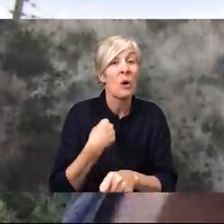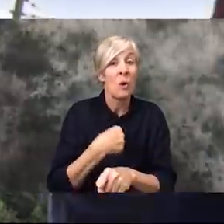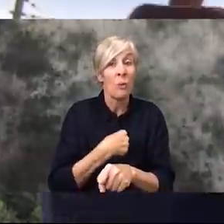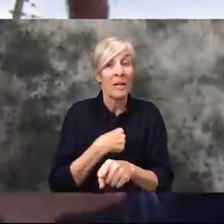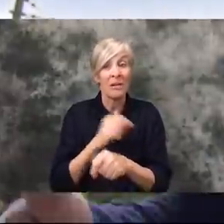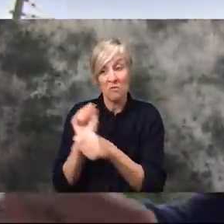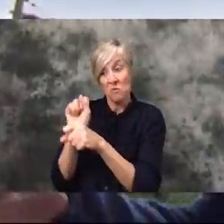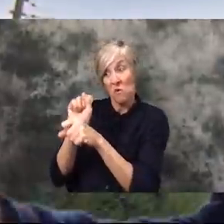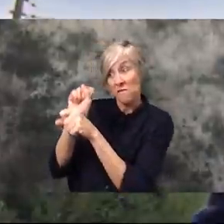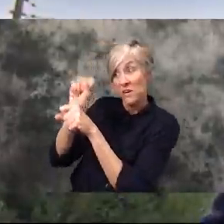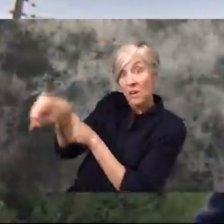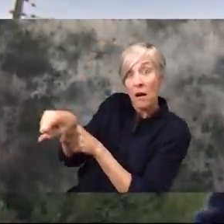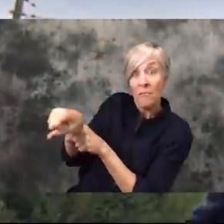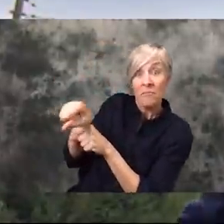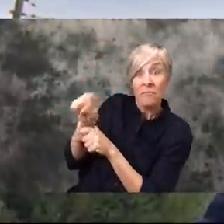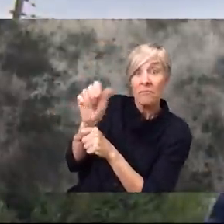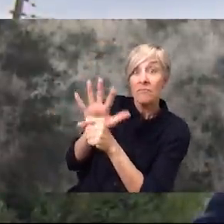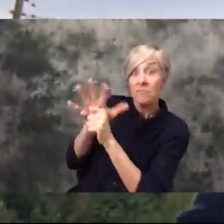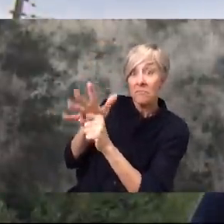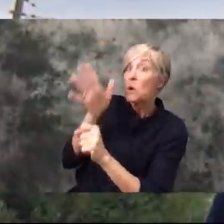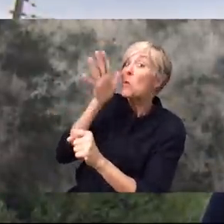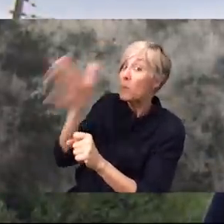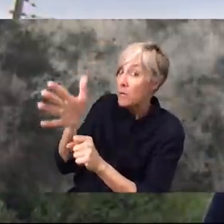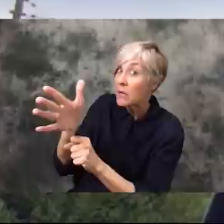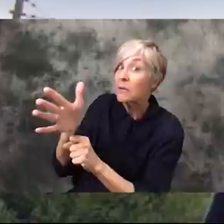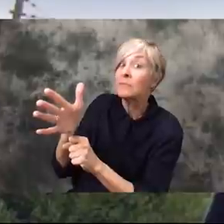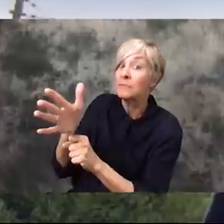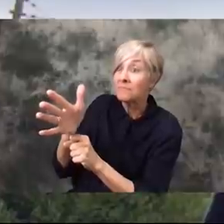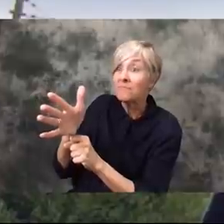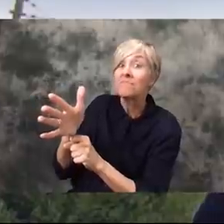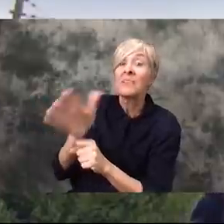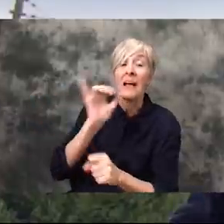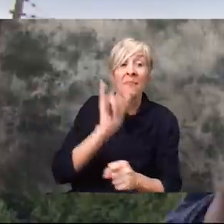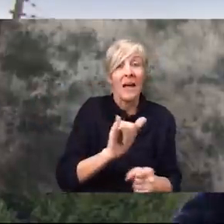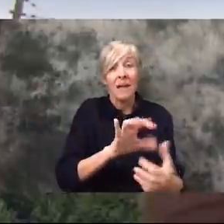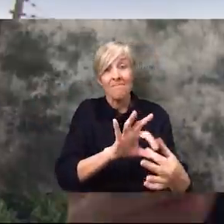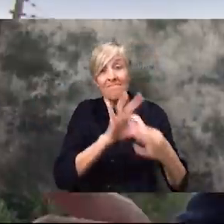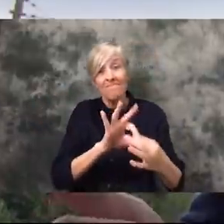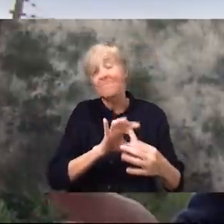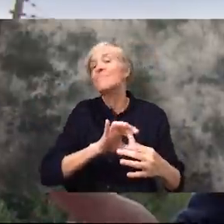overcome this pandemic - I think that's gonna be strengthened